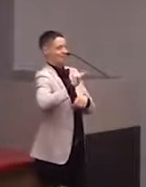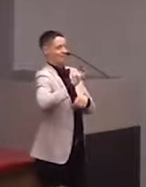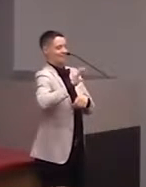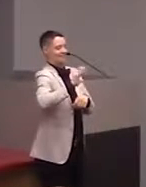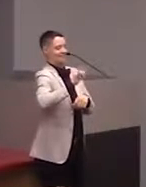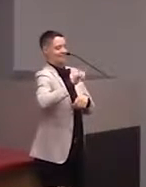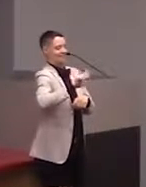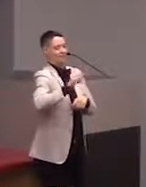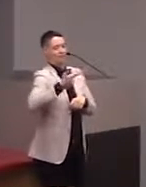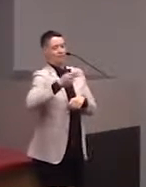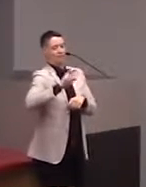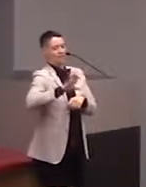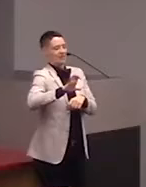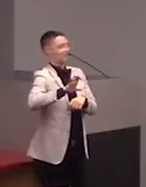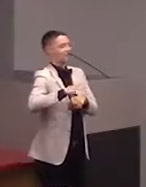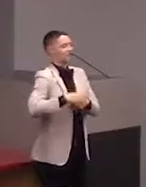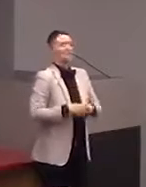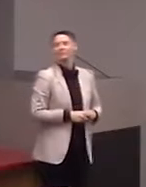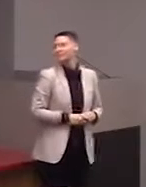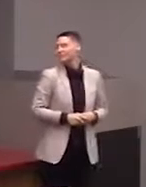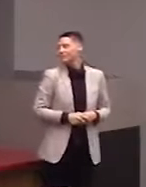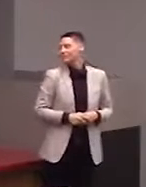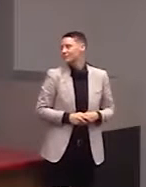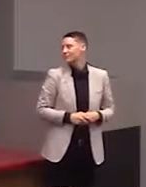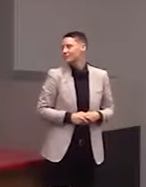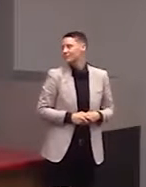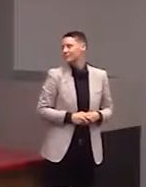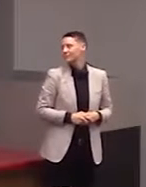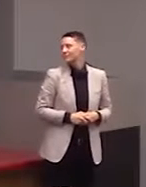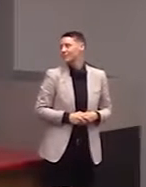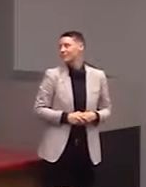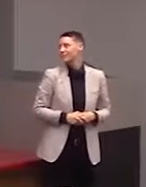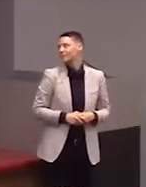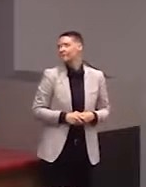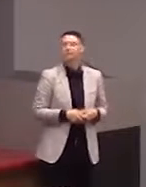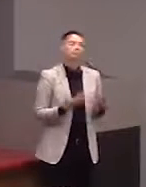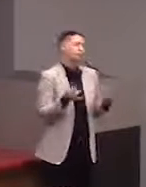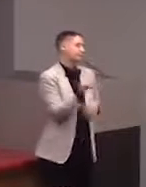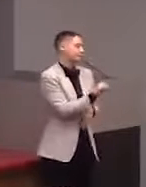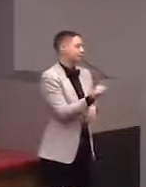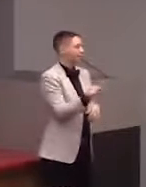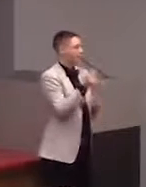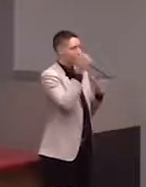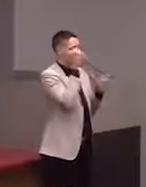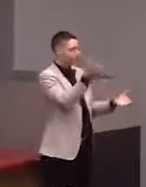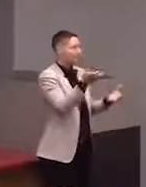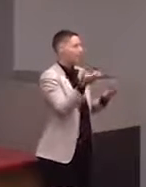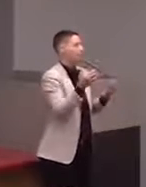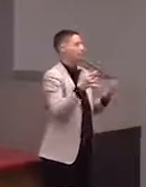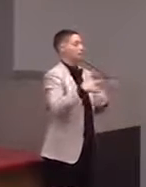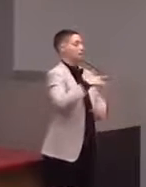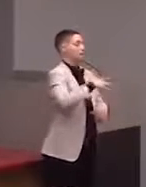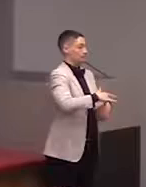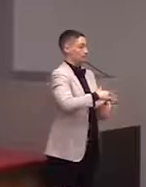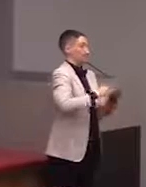And so, it's the same idea, it's gonna tell you all kinds of cool things about bats when you touch it